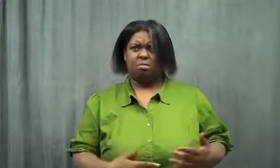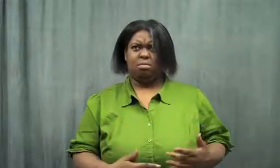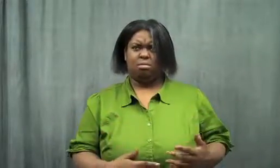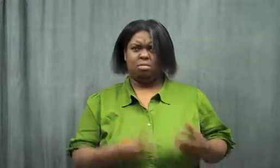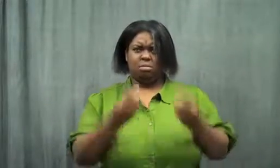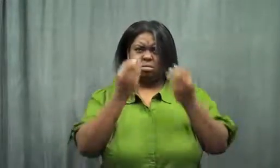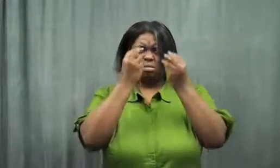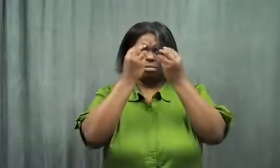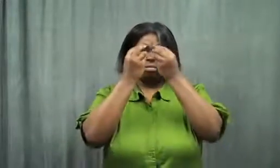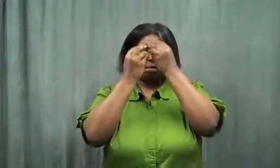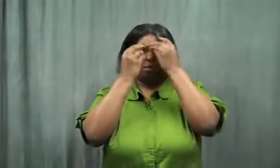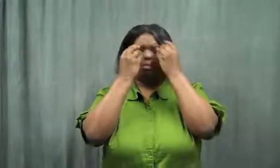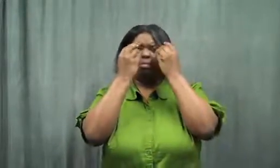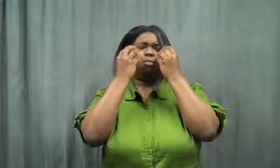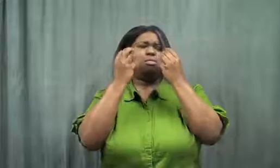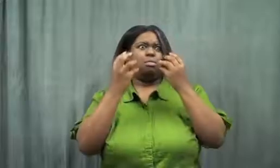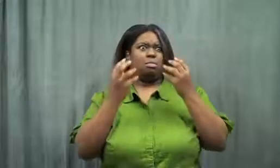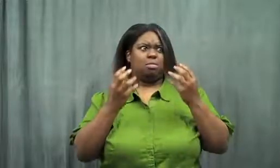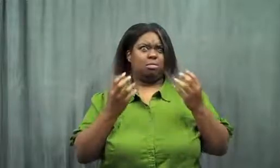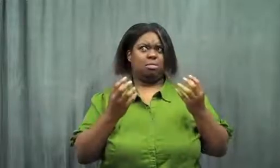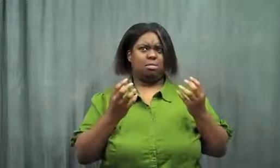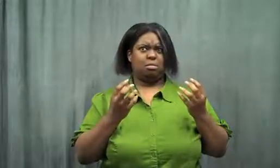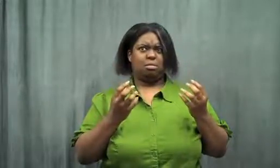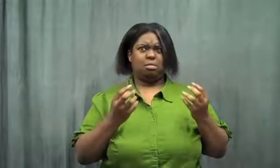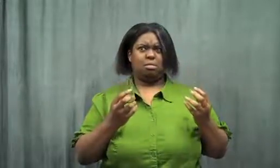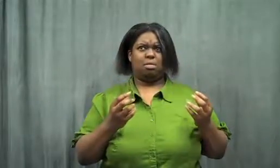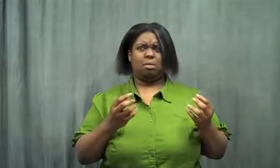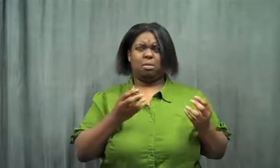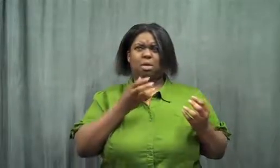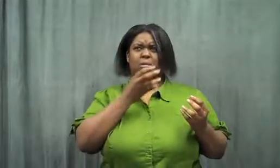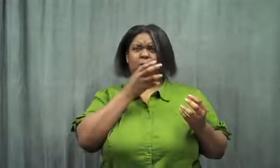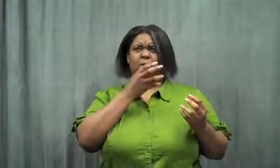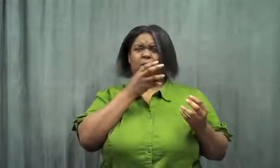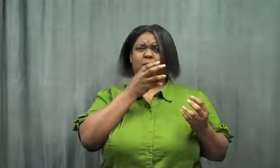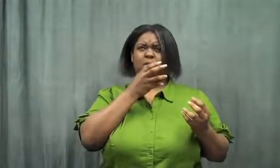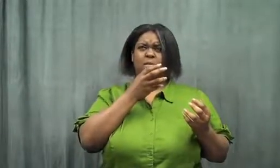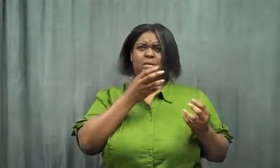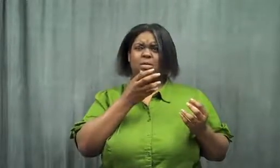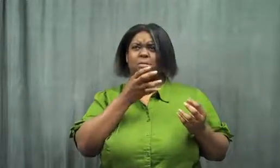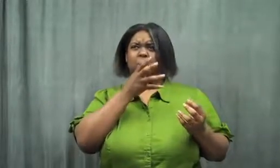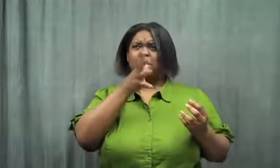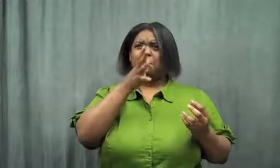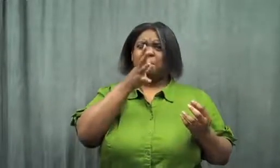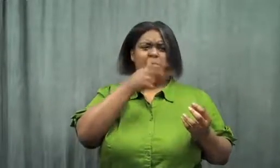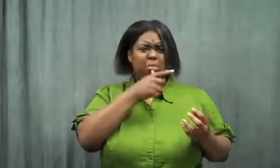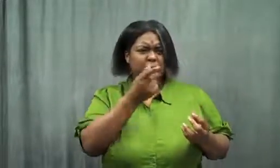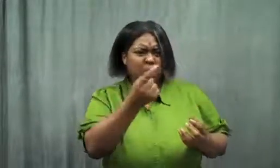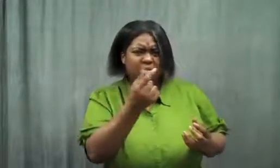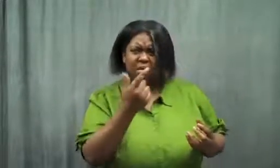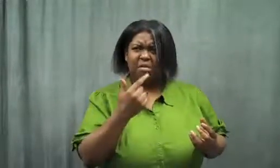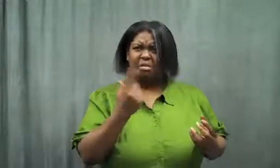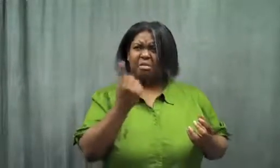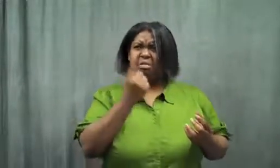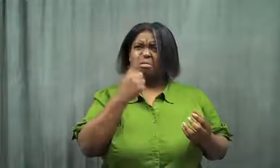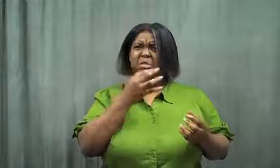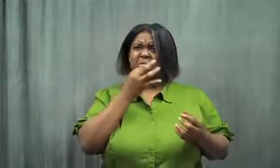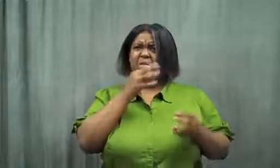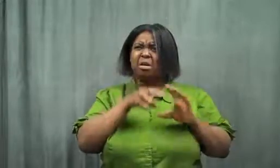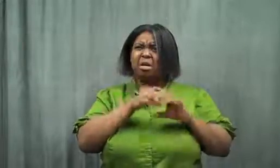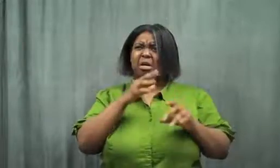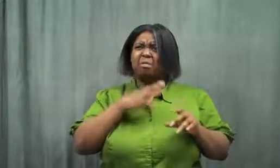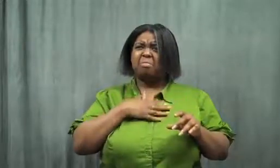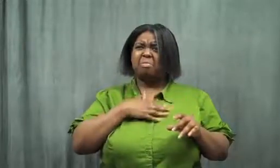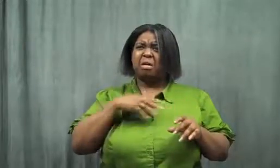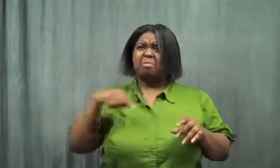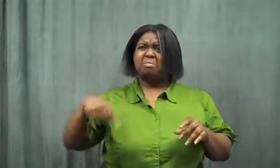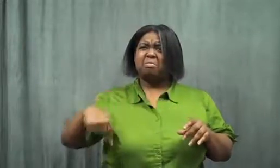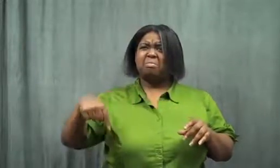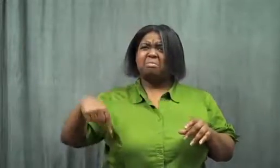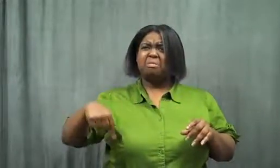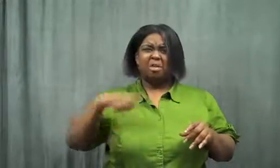I said, "Momma." She said, "What?" I said, "Something's gonna come out my butt."